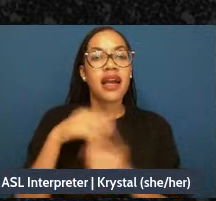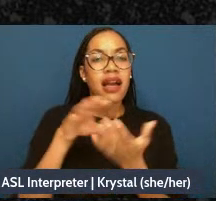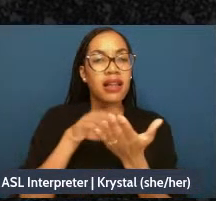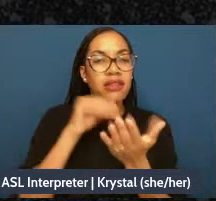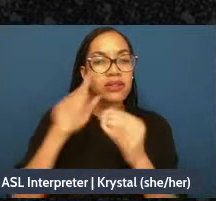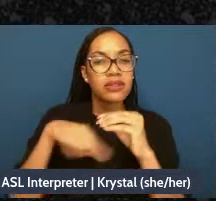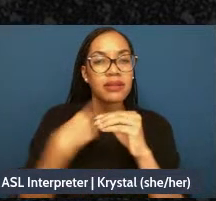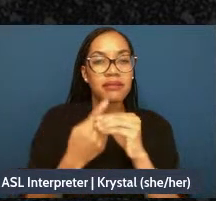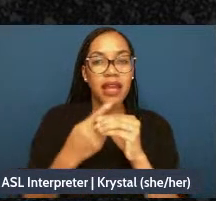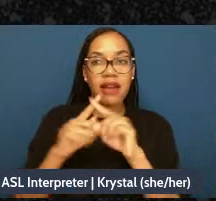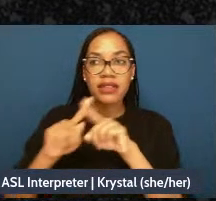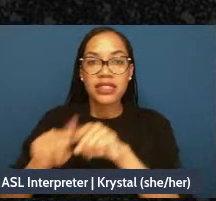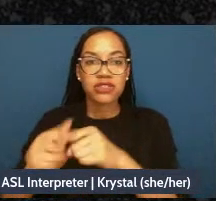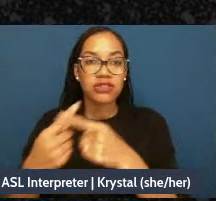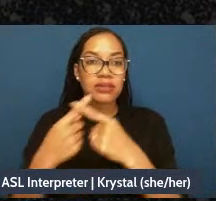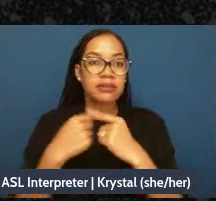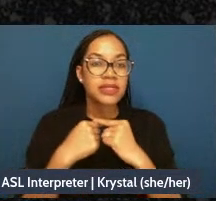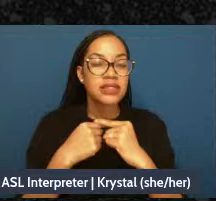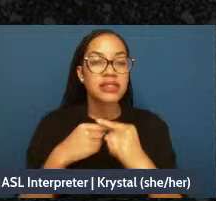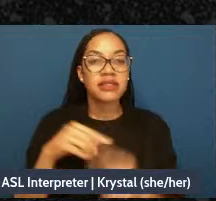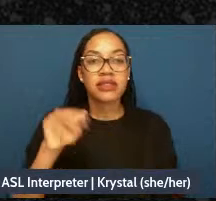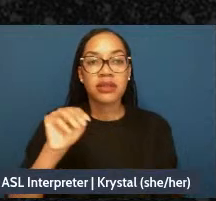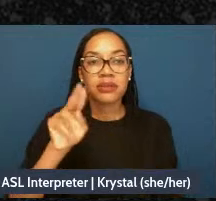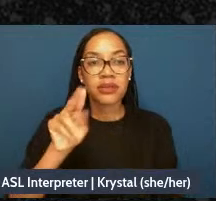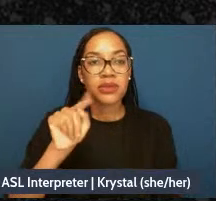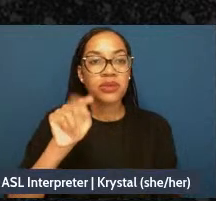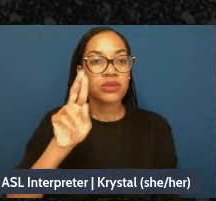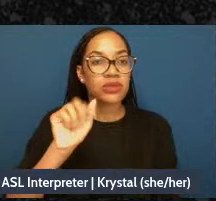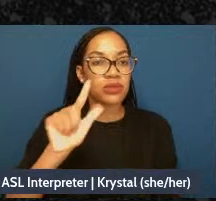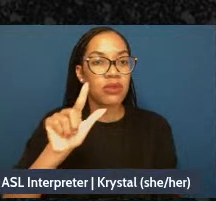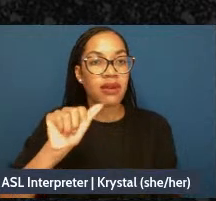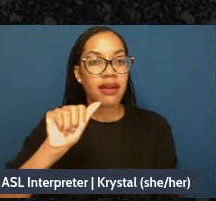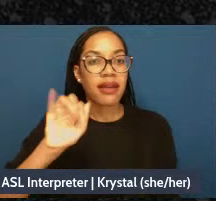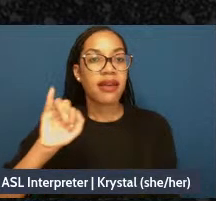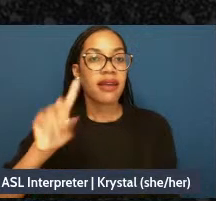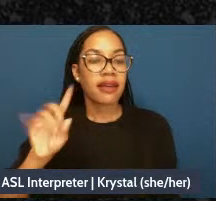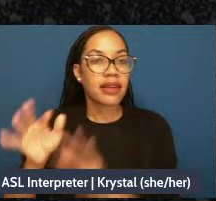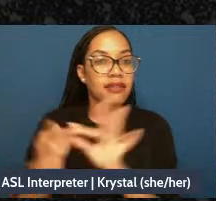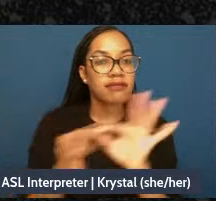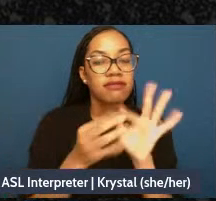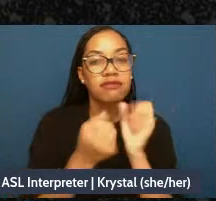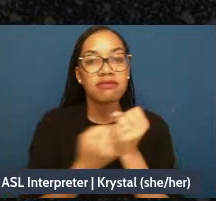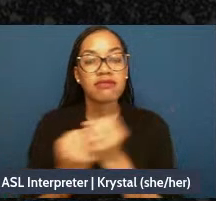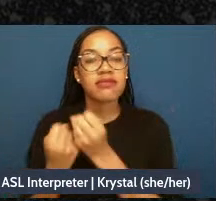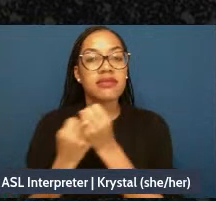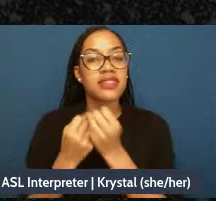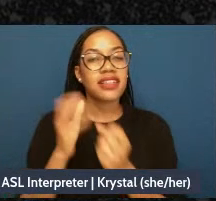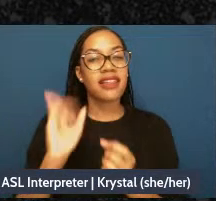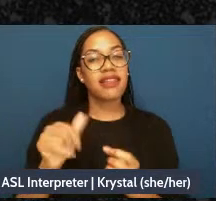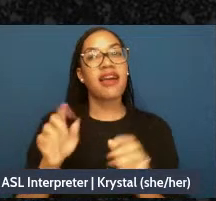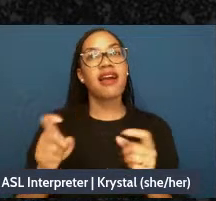and mutual aid. And those things kind of gave me a pathway to-to people with similar